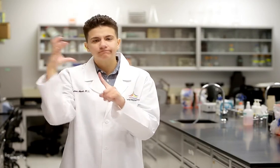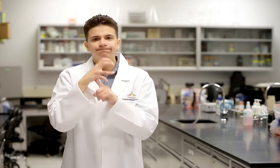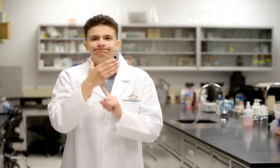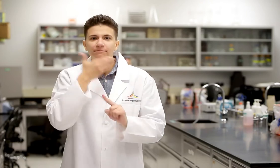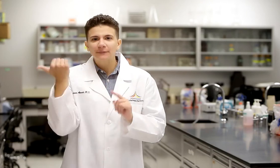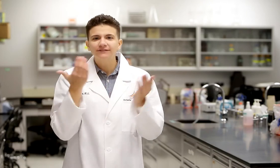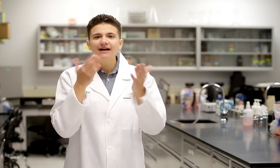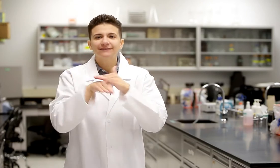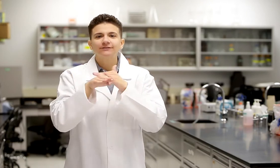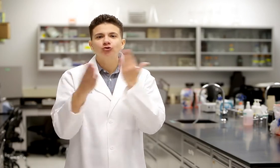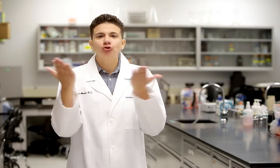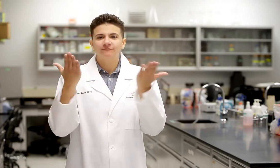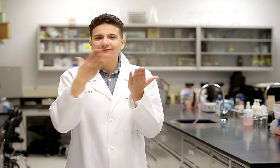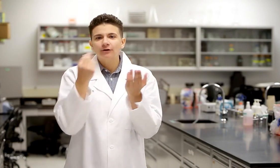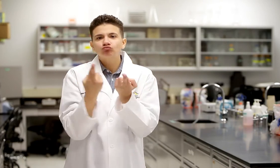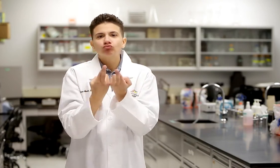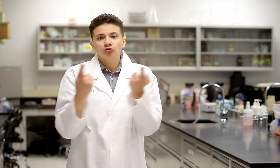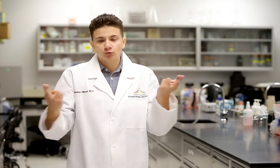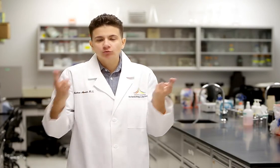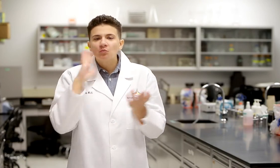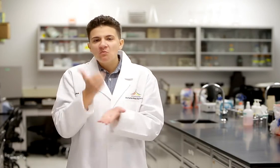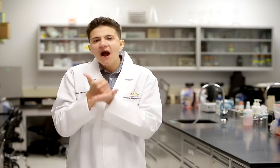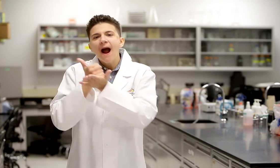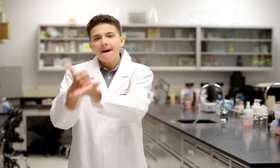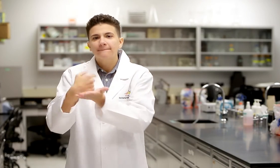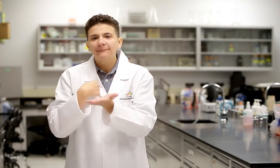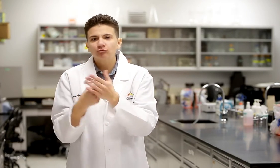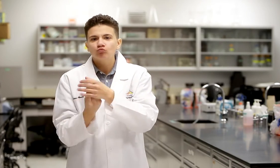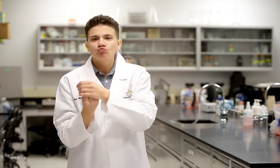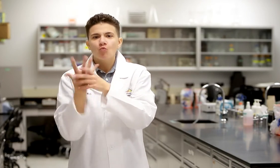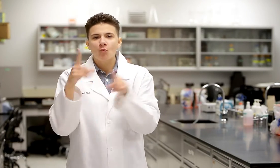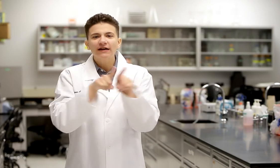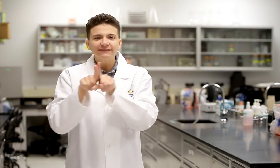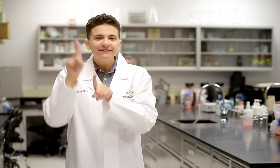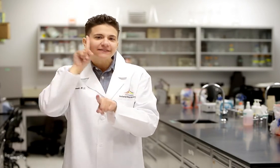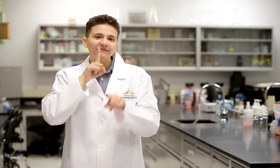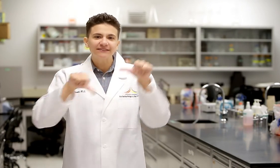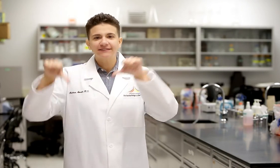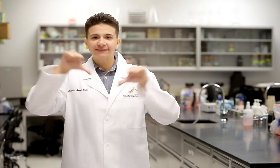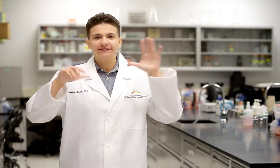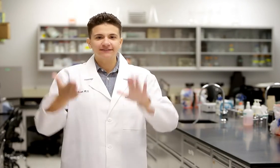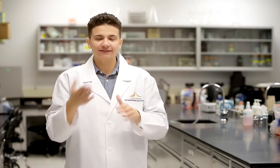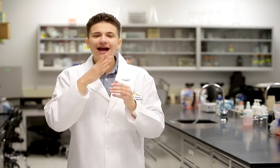RIT has excellent access services and resources that will help me to grow as a Deaf scientist.